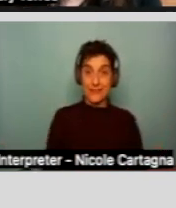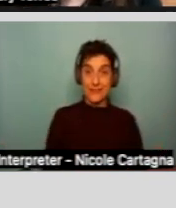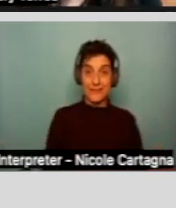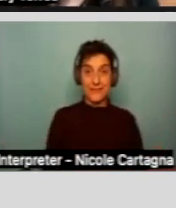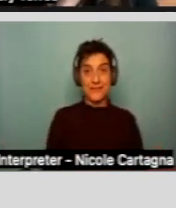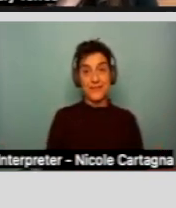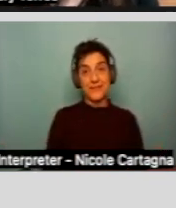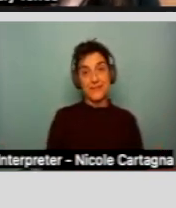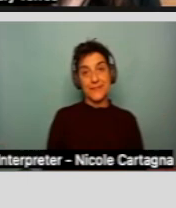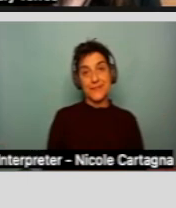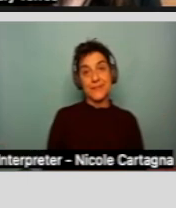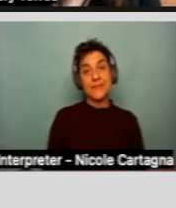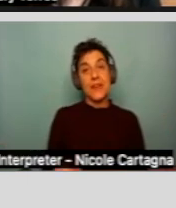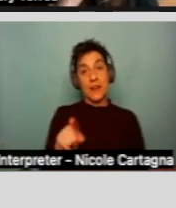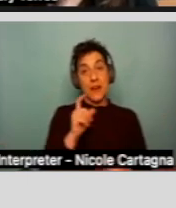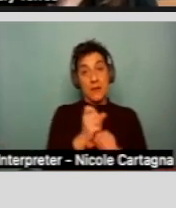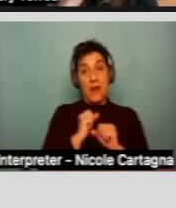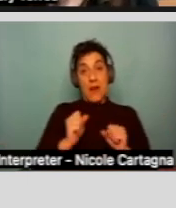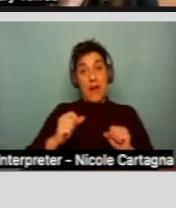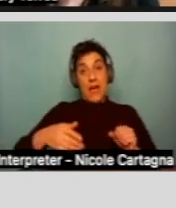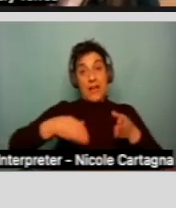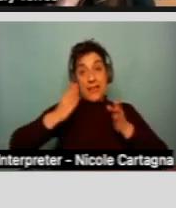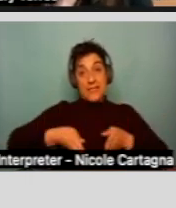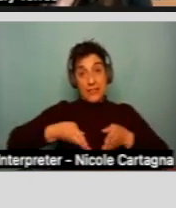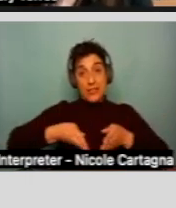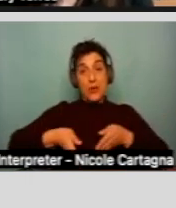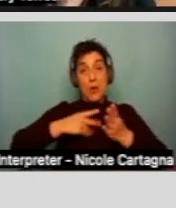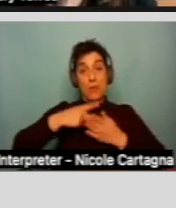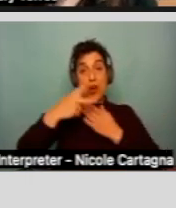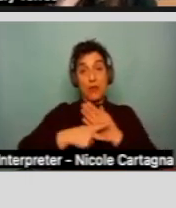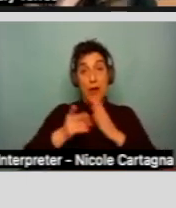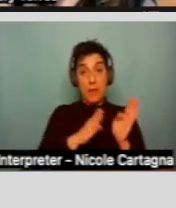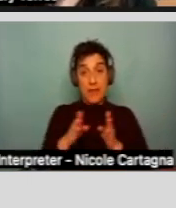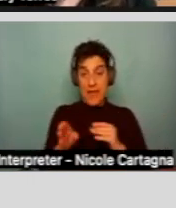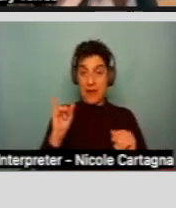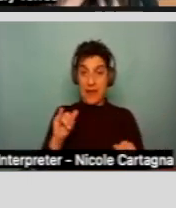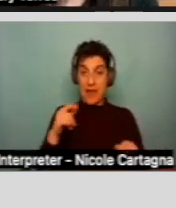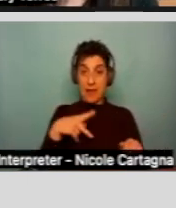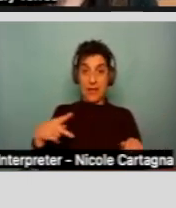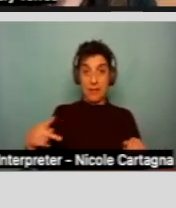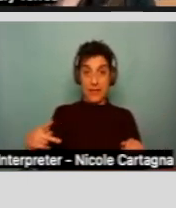And you must receive an Individual Program Plan, an IPP, which is a meeting, which we'll